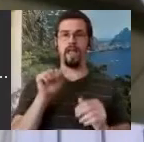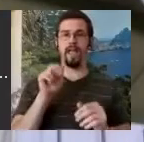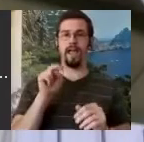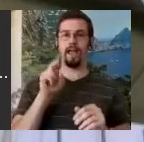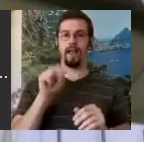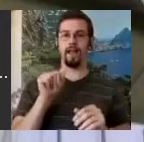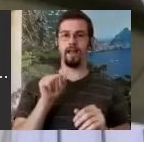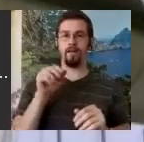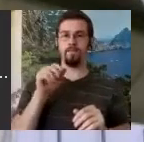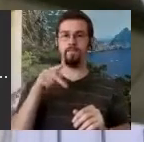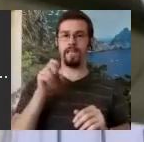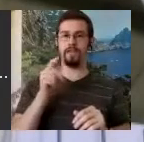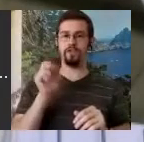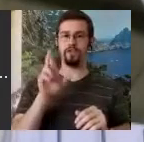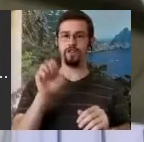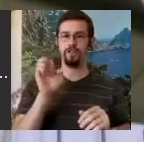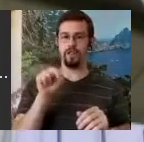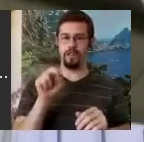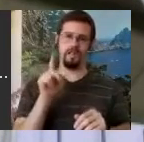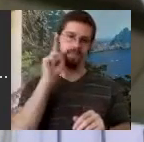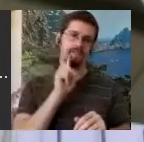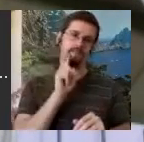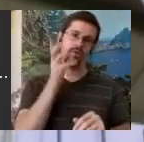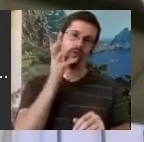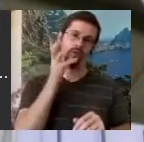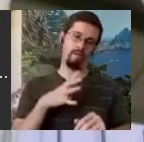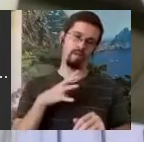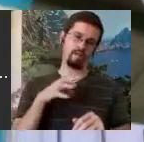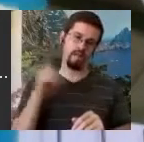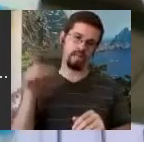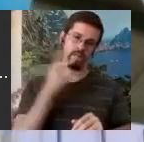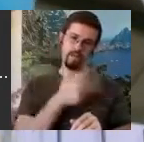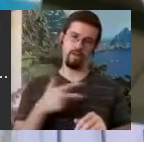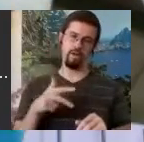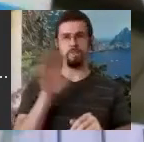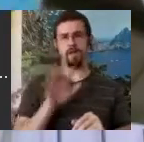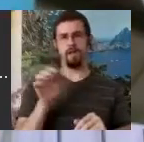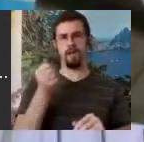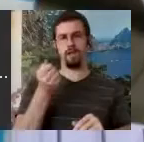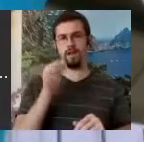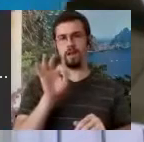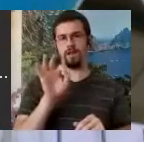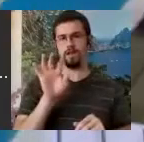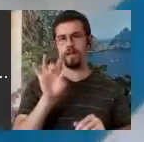1982. Britta Hansen was the leader of this research group and